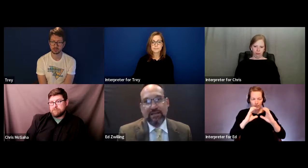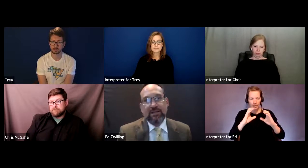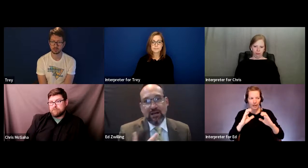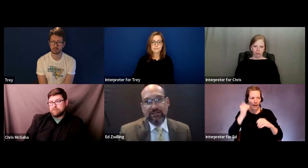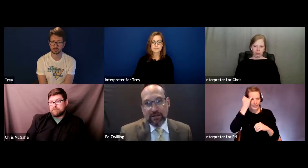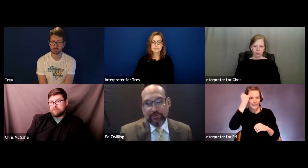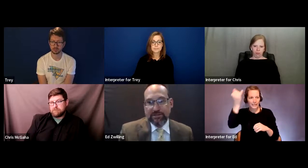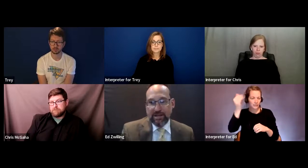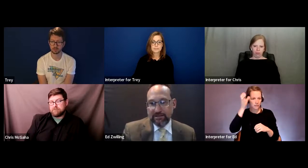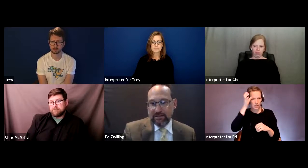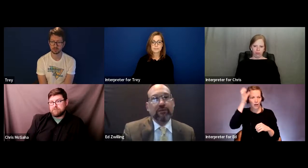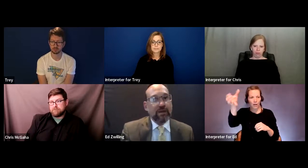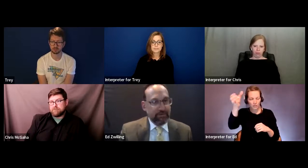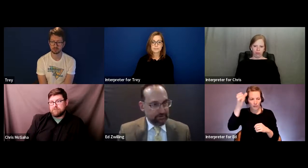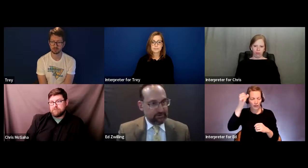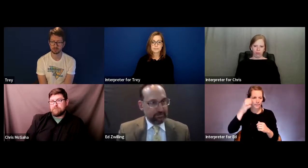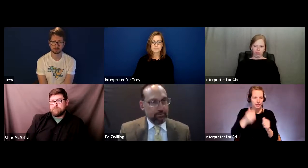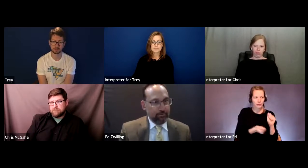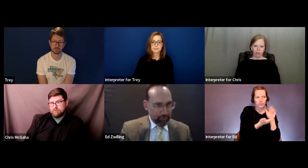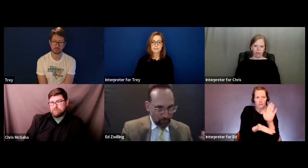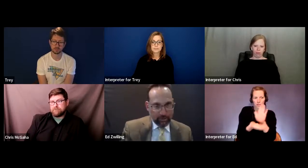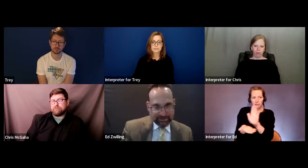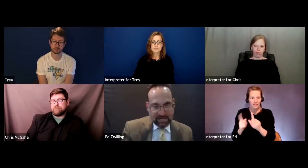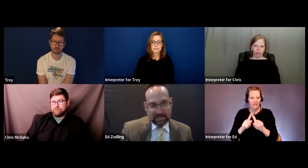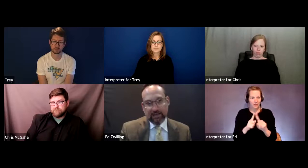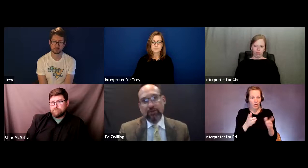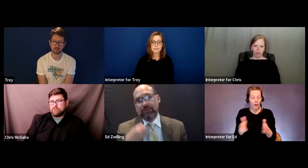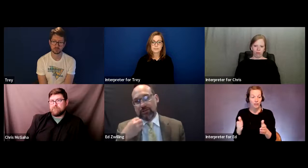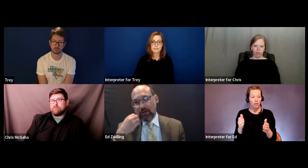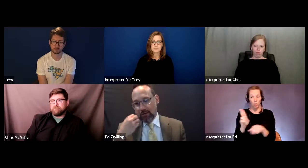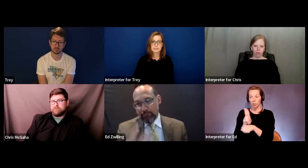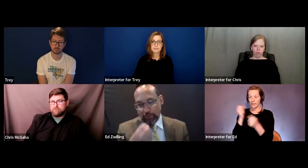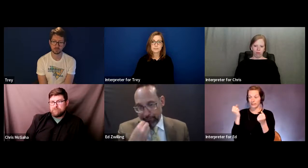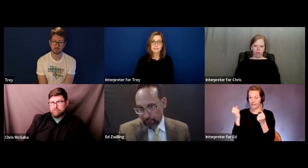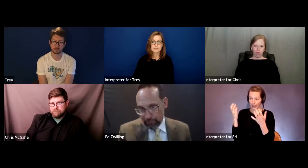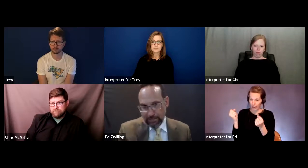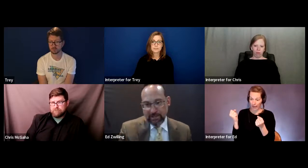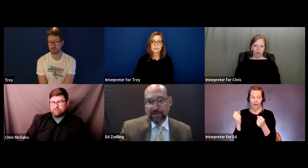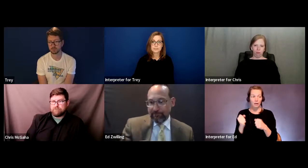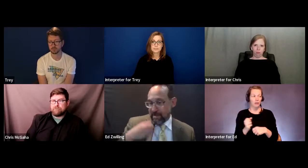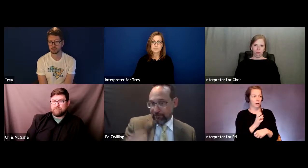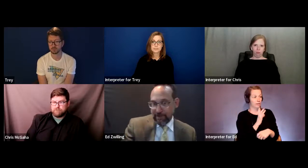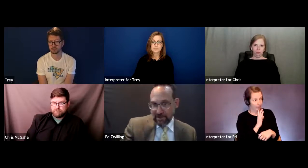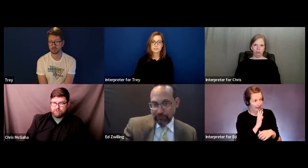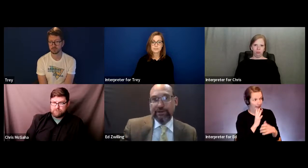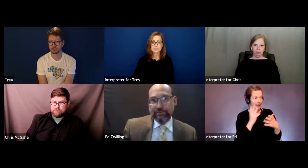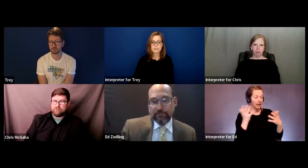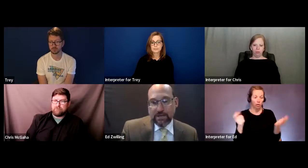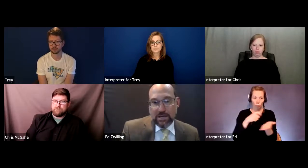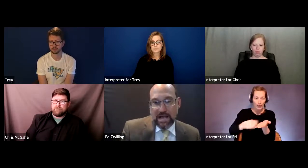and concepts in different methods, both with sign language, both verbally and written.